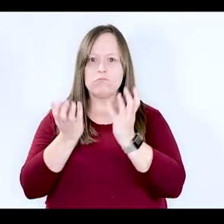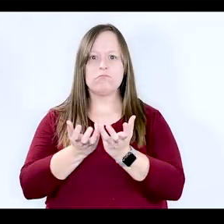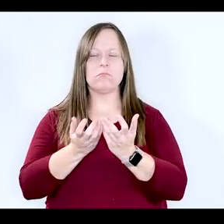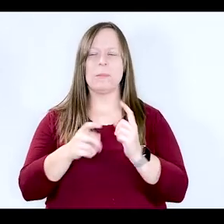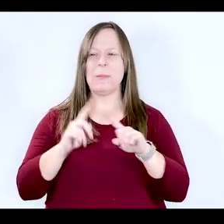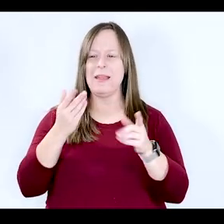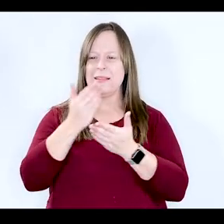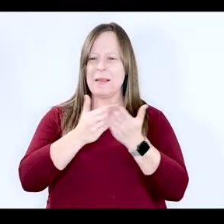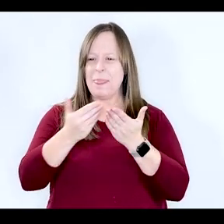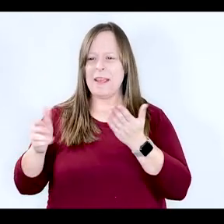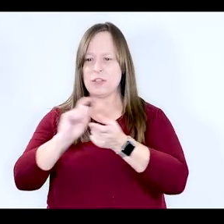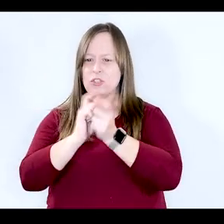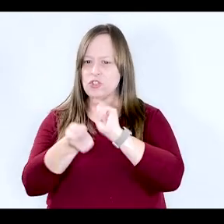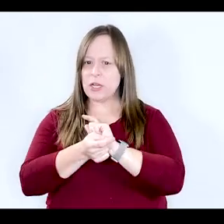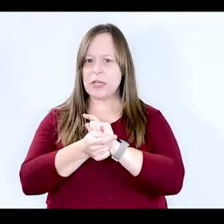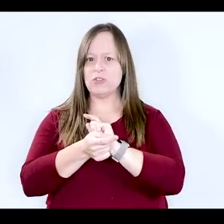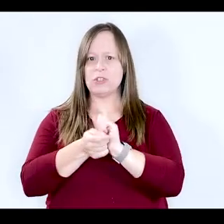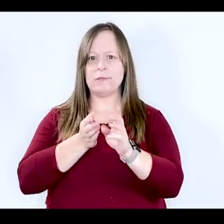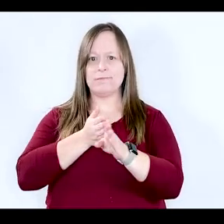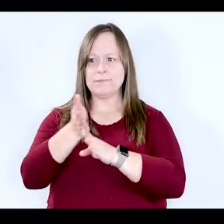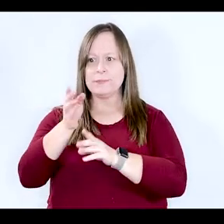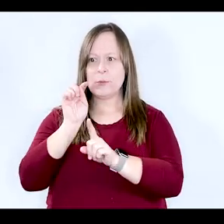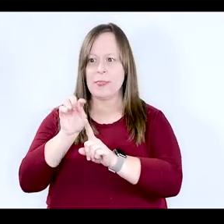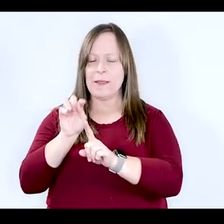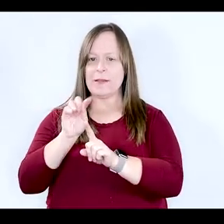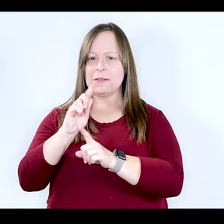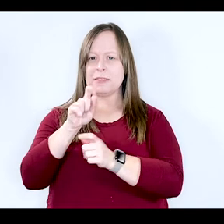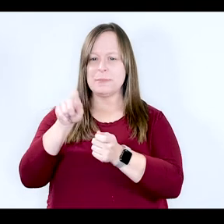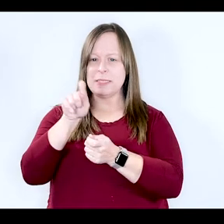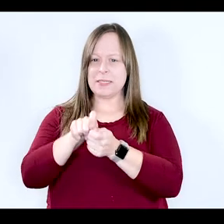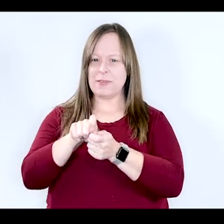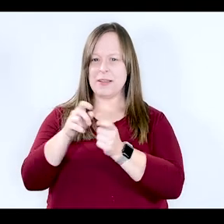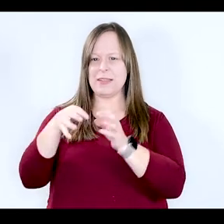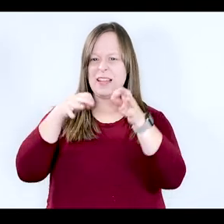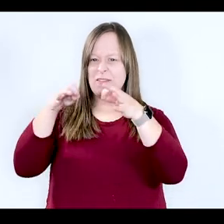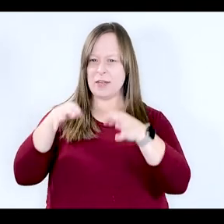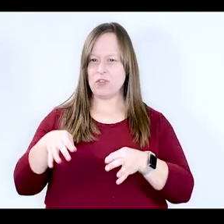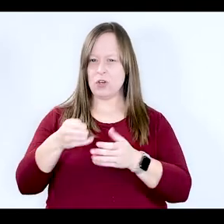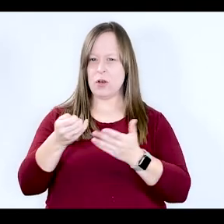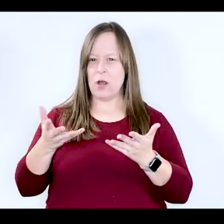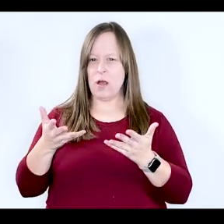are some things that are changing around this specifically the definition of